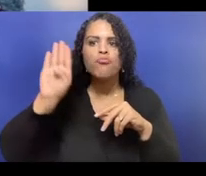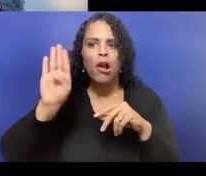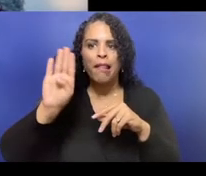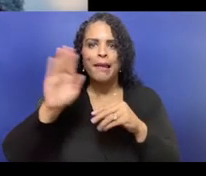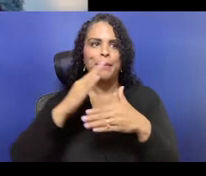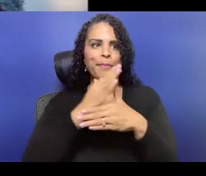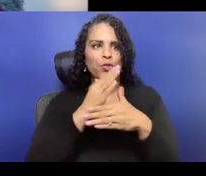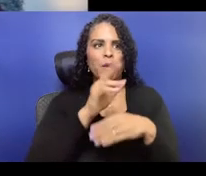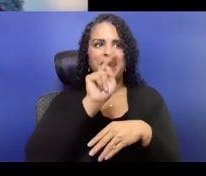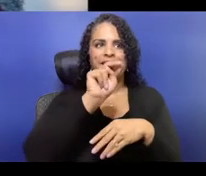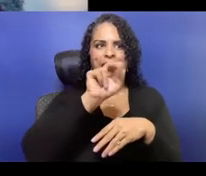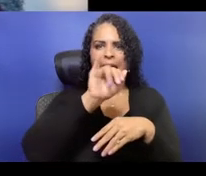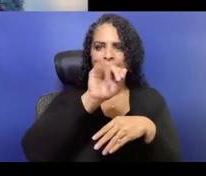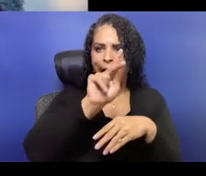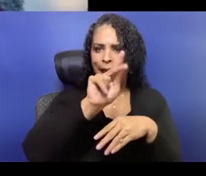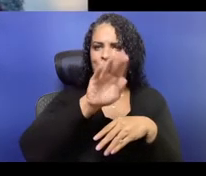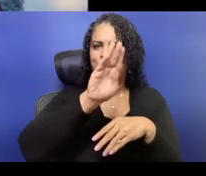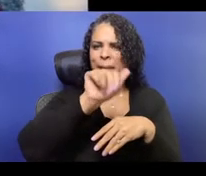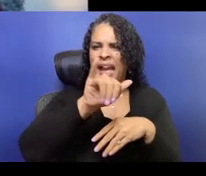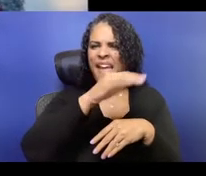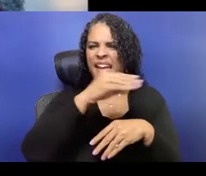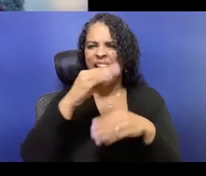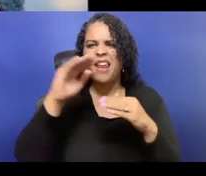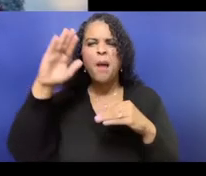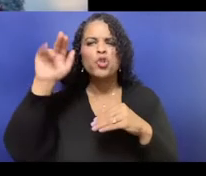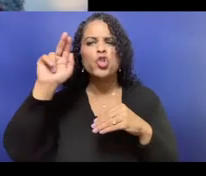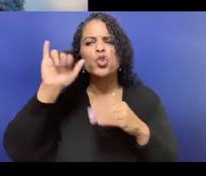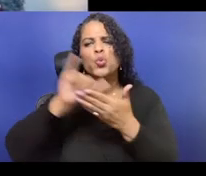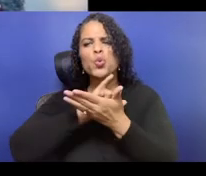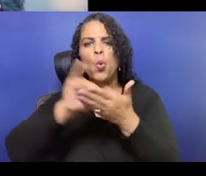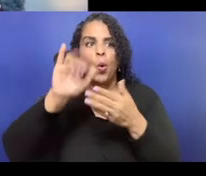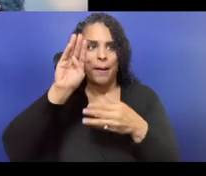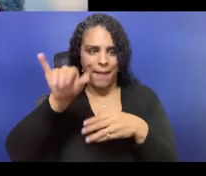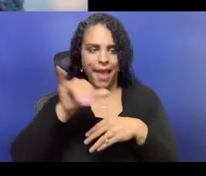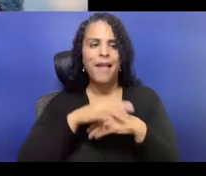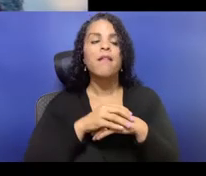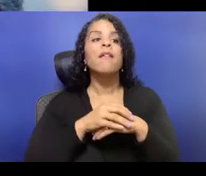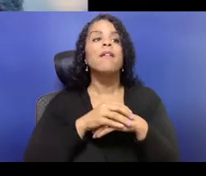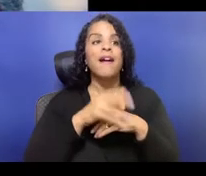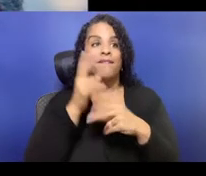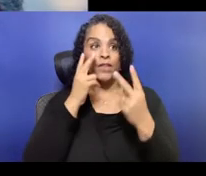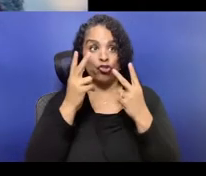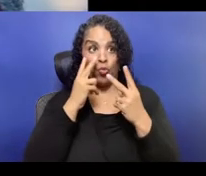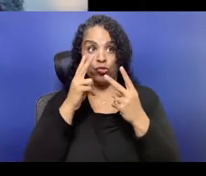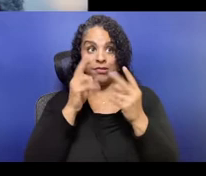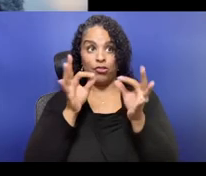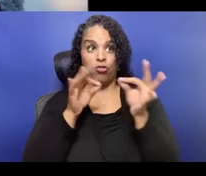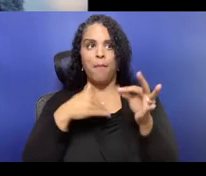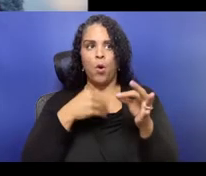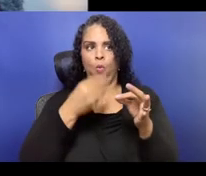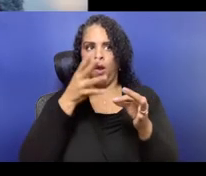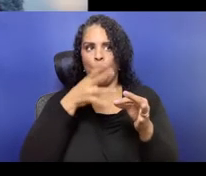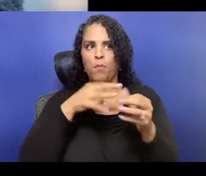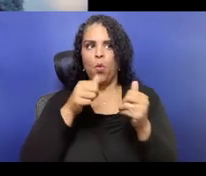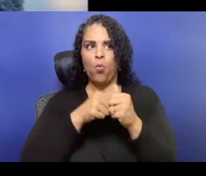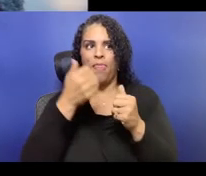and we recognize that digital fatigue is real. So feel free to leave, come back, stand up, turn your camera off,